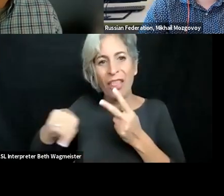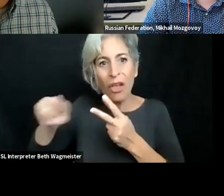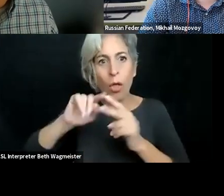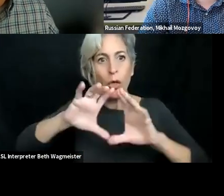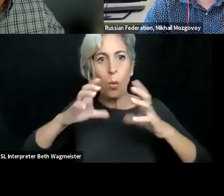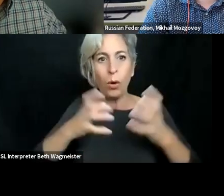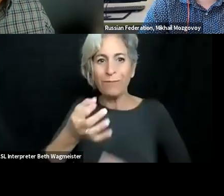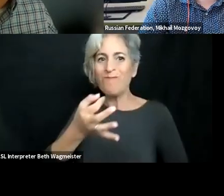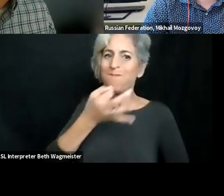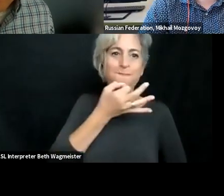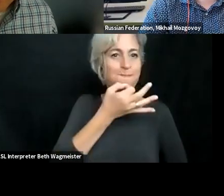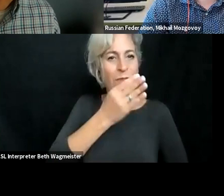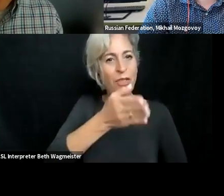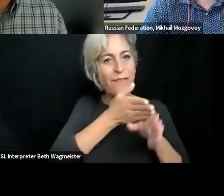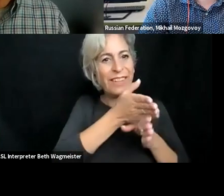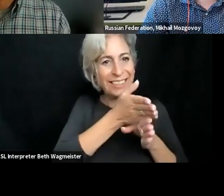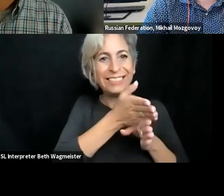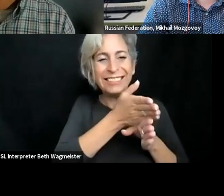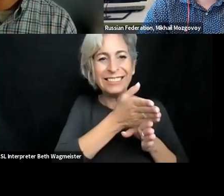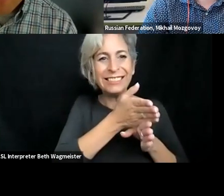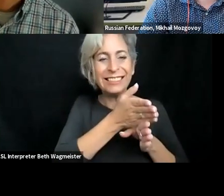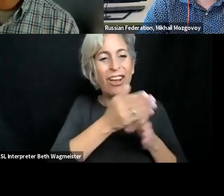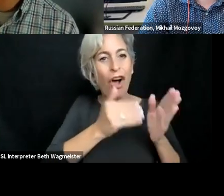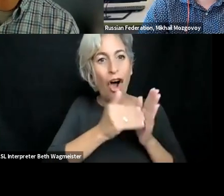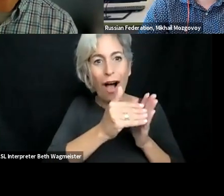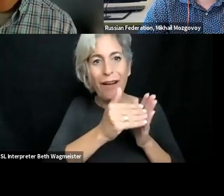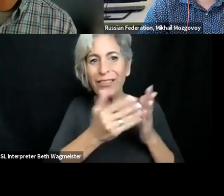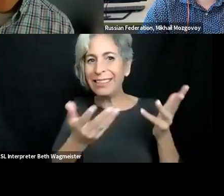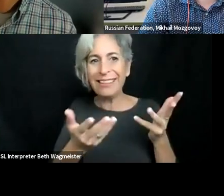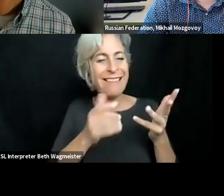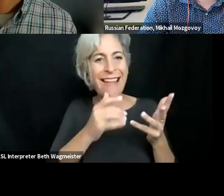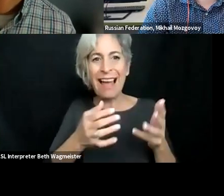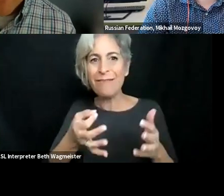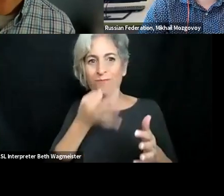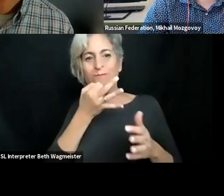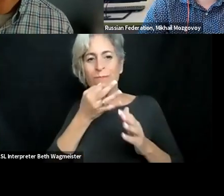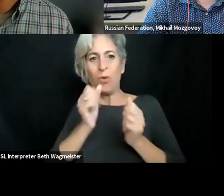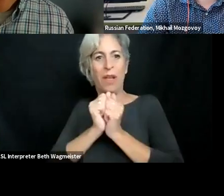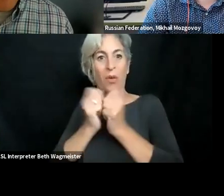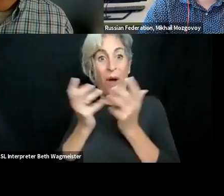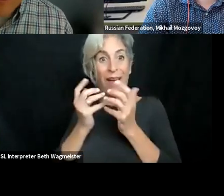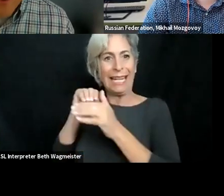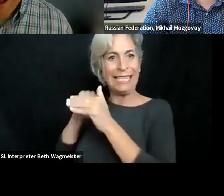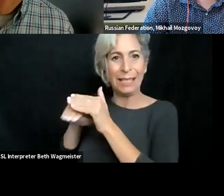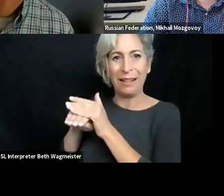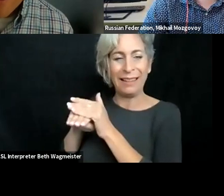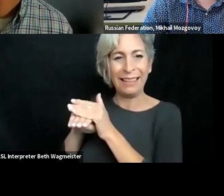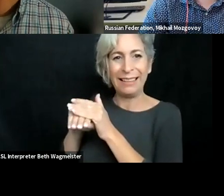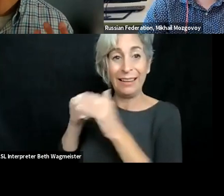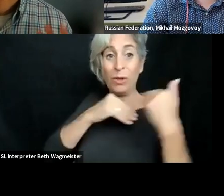accessibility. Which is true, but faculty members and researchers are the world's experts in their fields, and they're